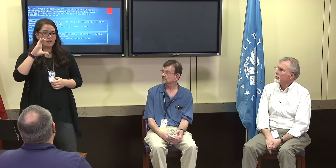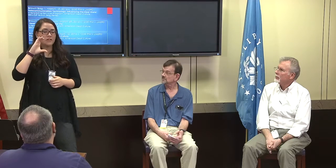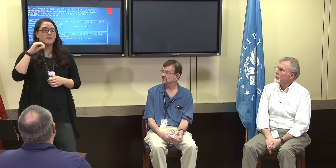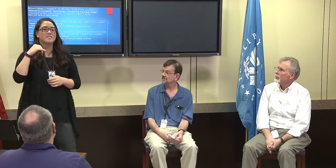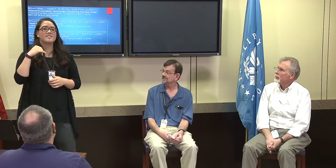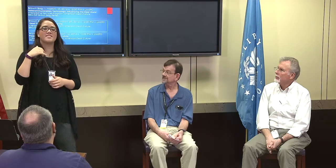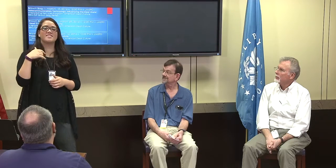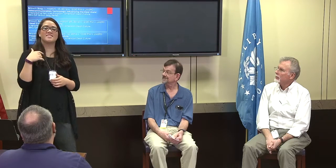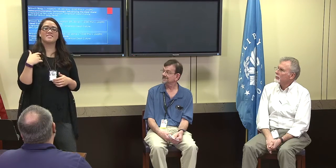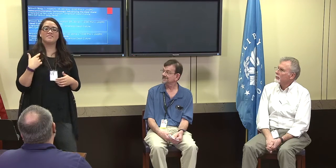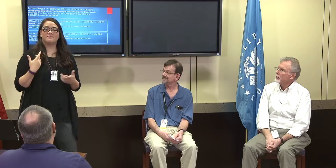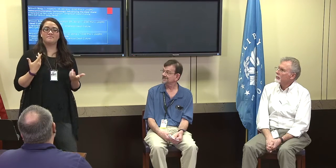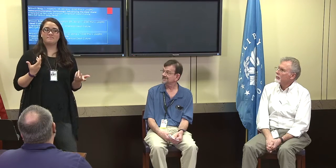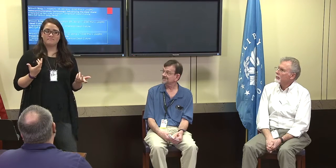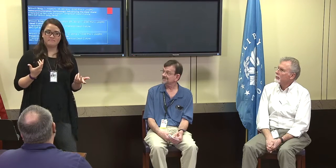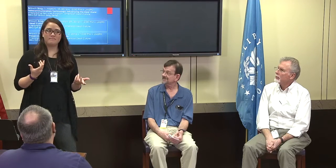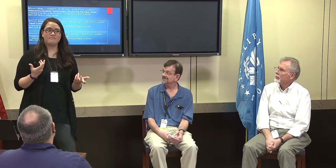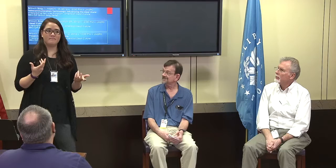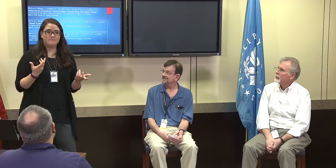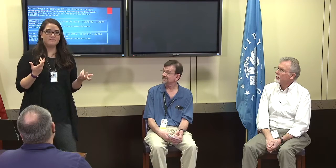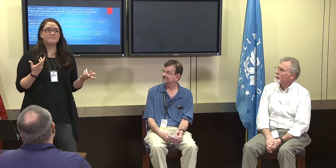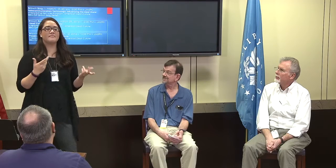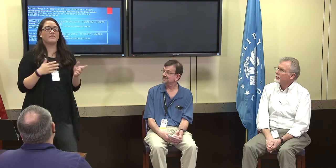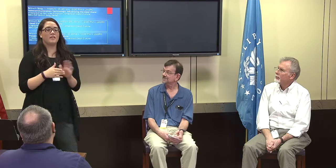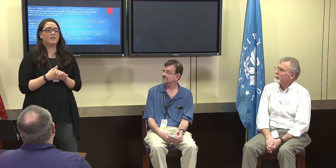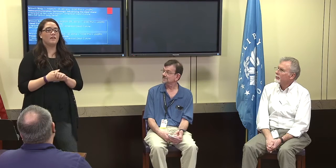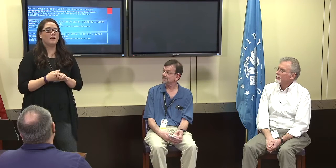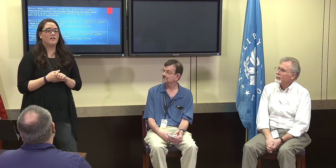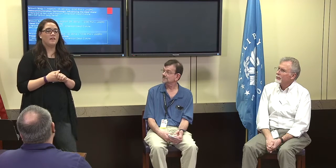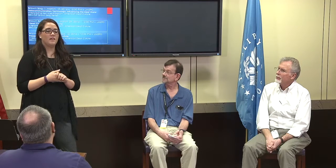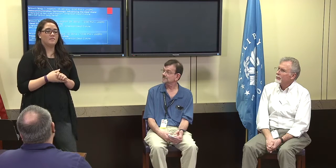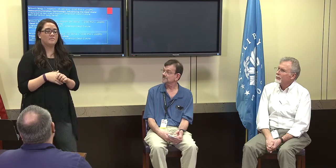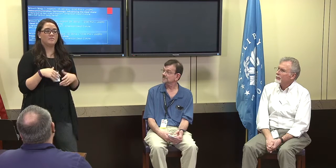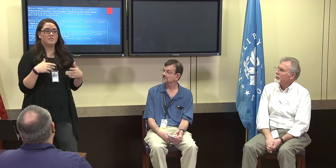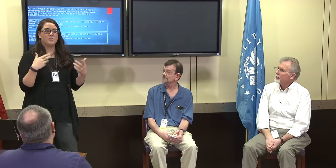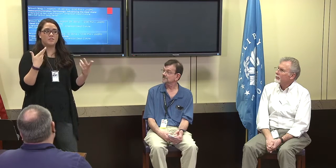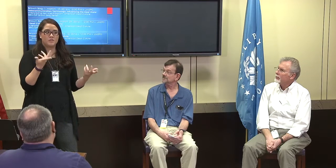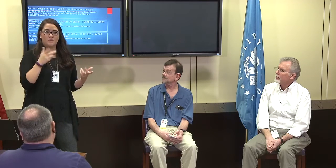While I'm here I wanted to look around the Library to see the different ways that language was used,